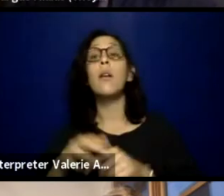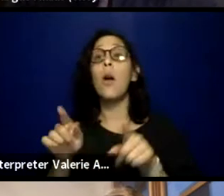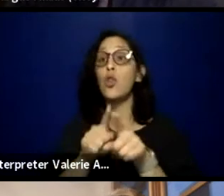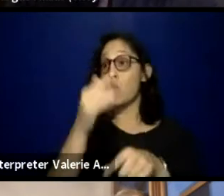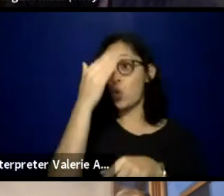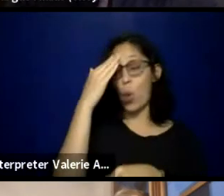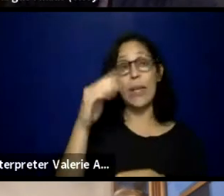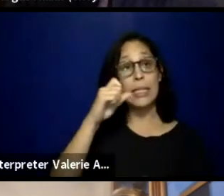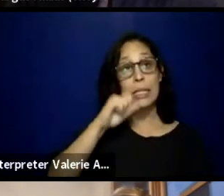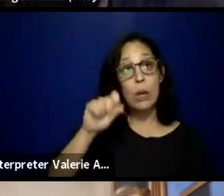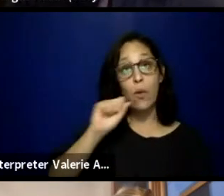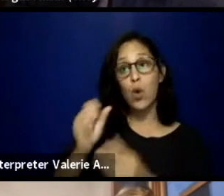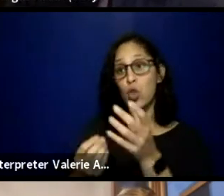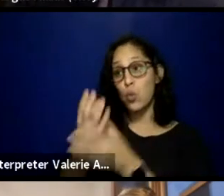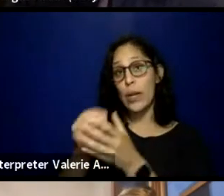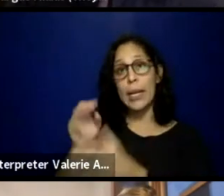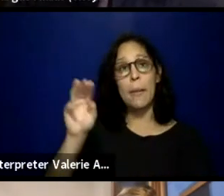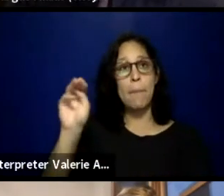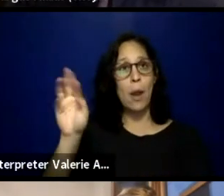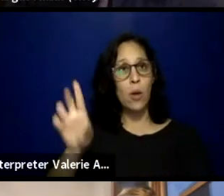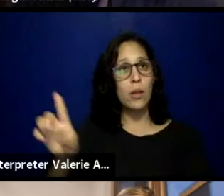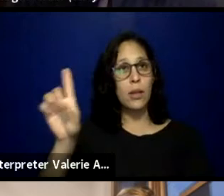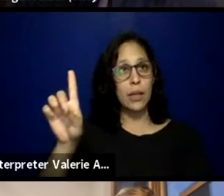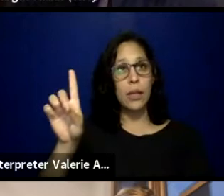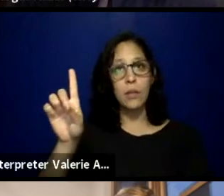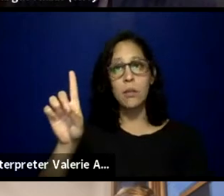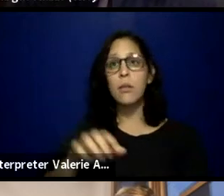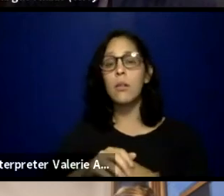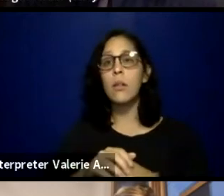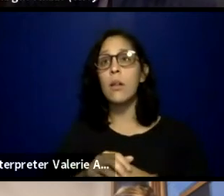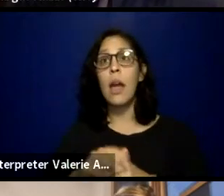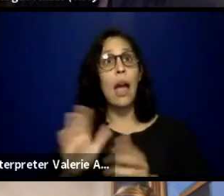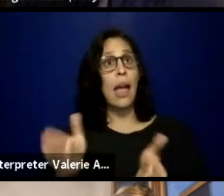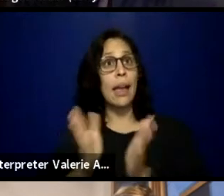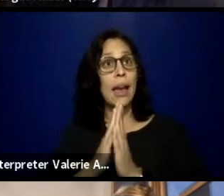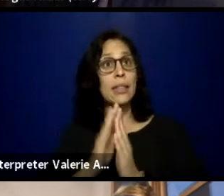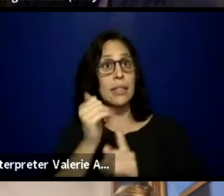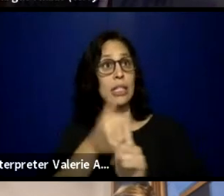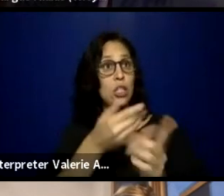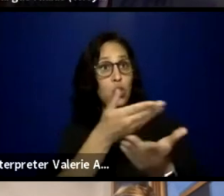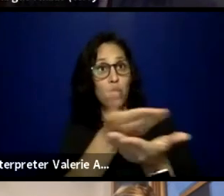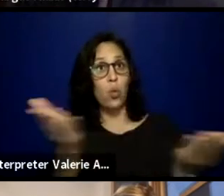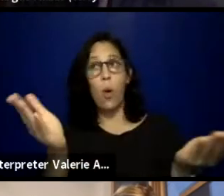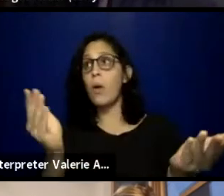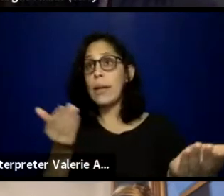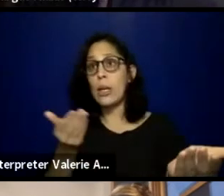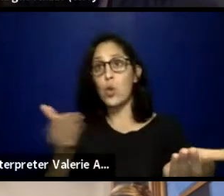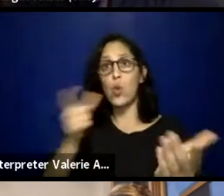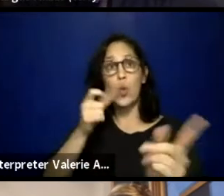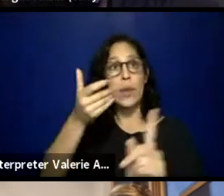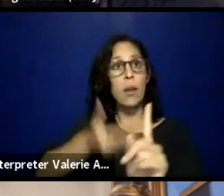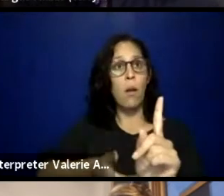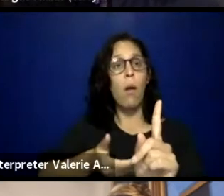I ask that as everyone introduces themselves, that they have the opportunity to also speak